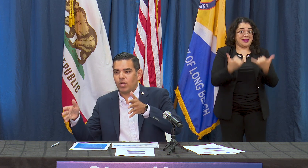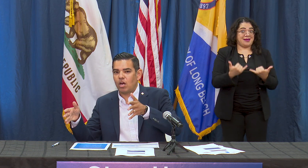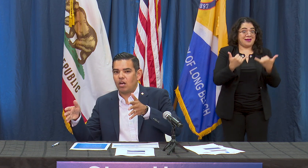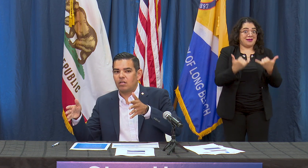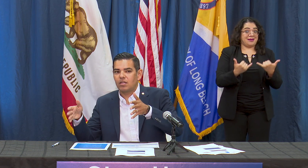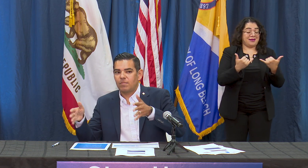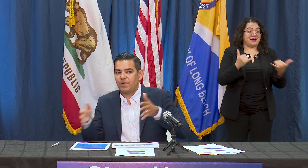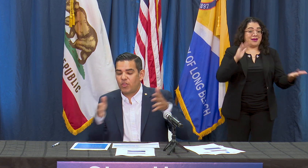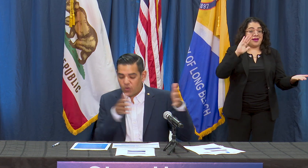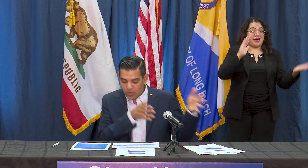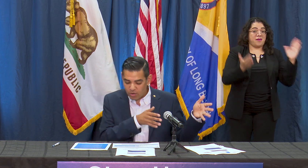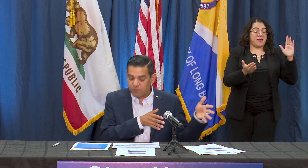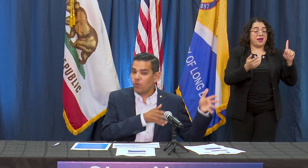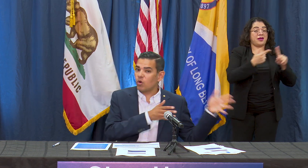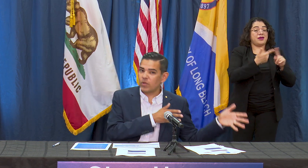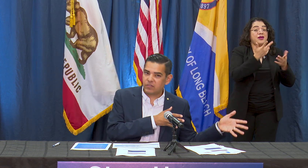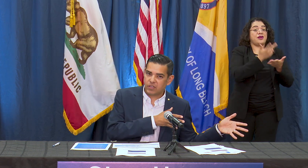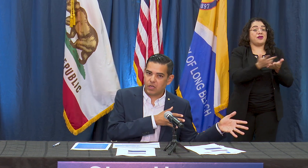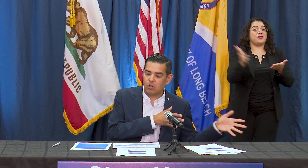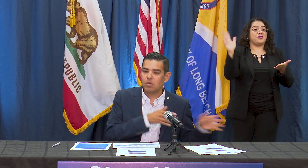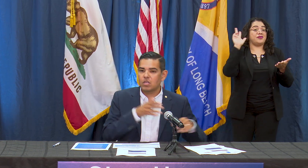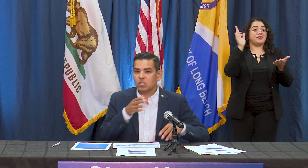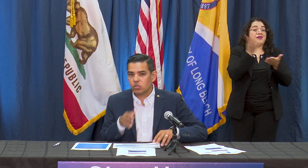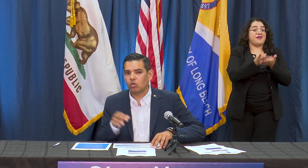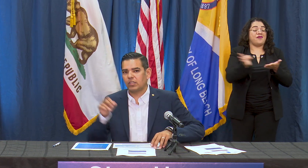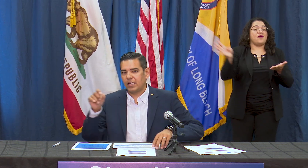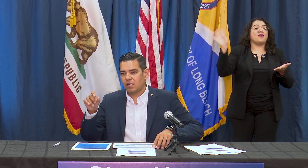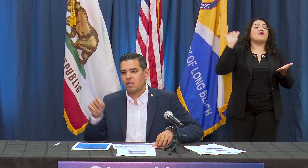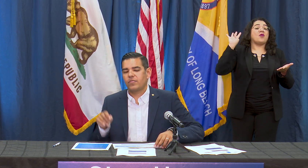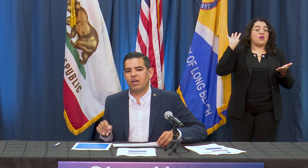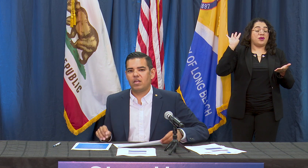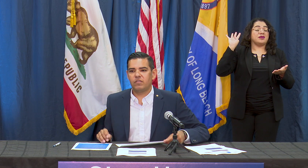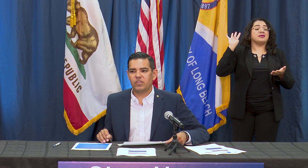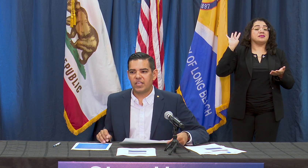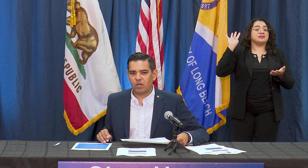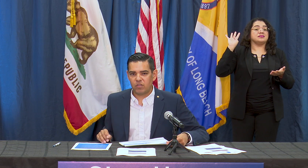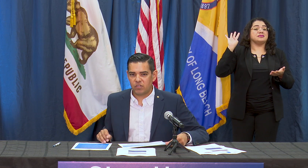we are maybe three or four weeks ago, certainly there is an increase in